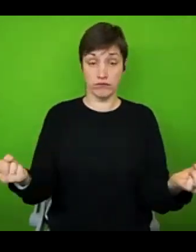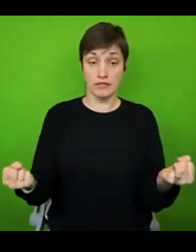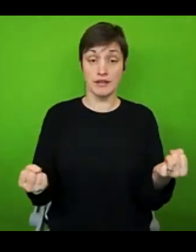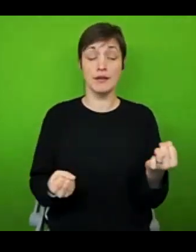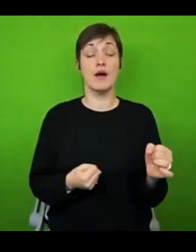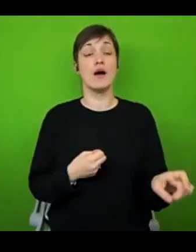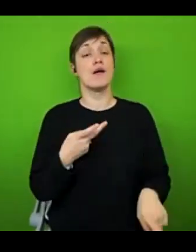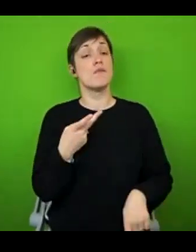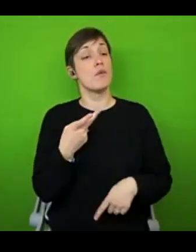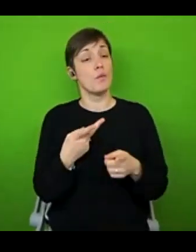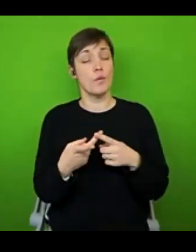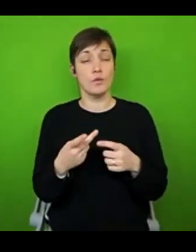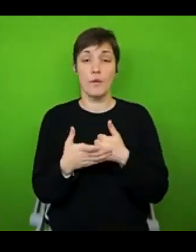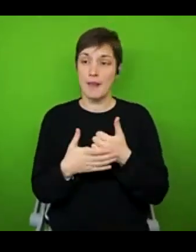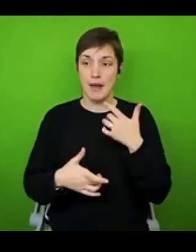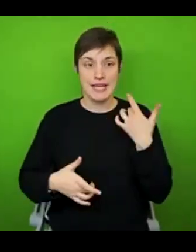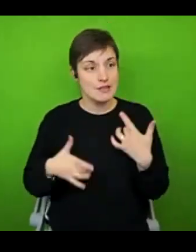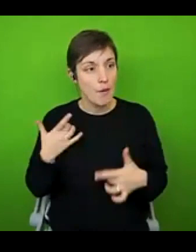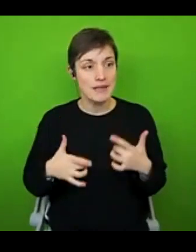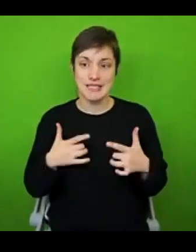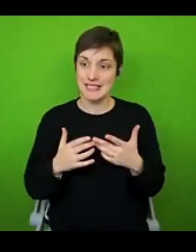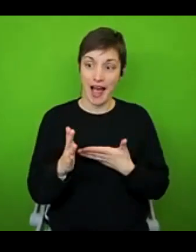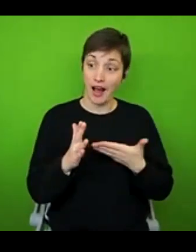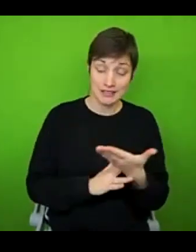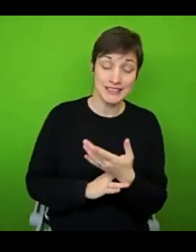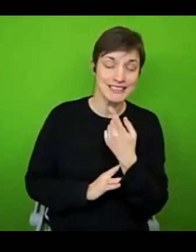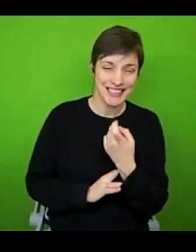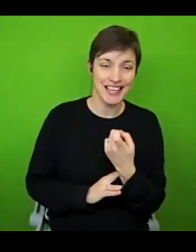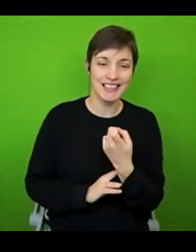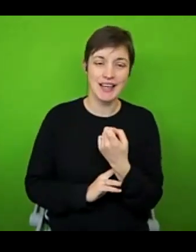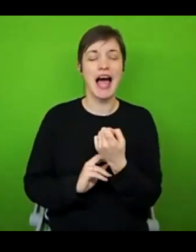you to make your hobbies and interests more accessible and in turn, bring more joy into your life as well.